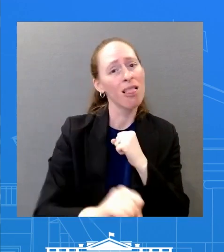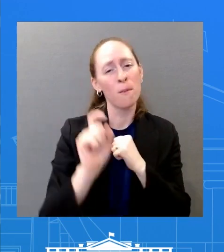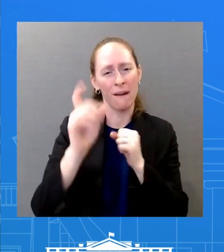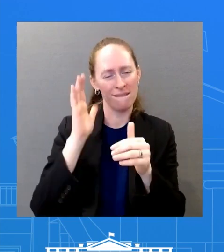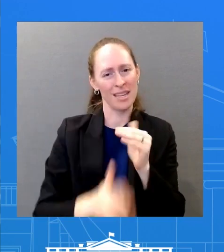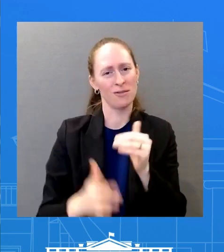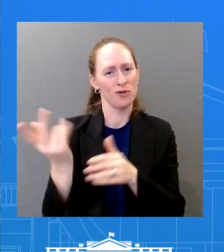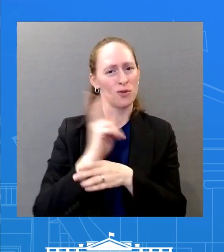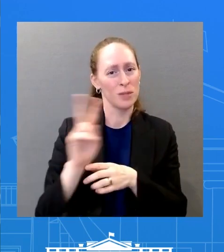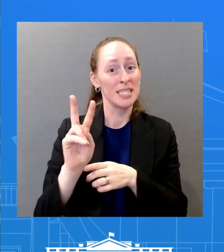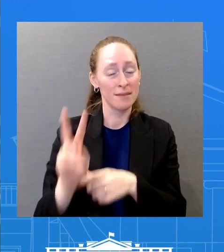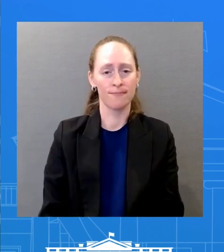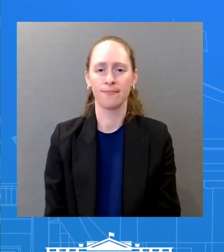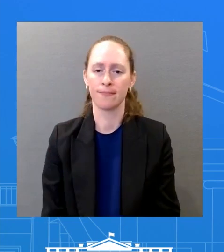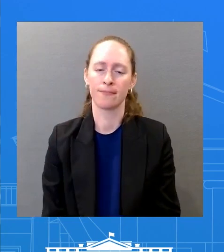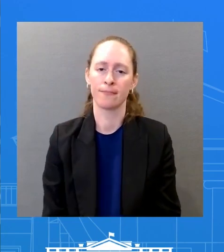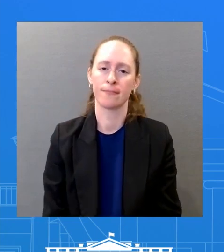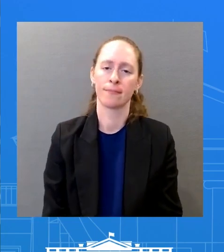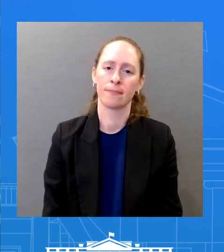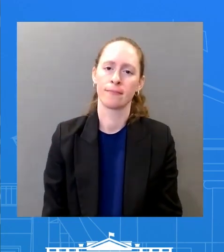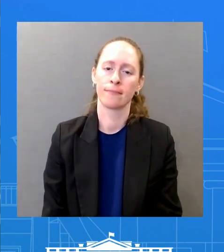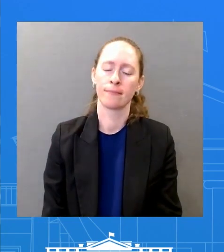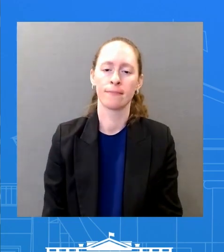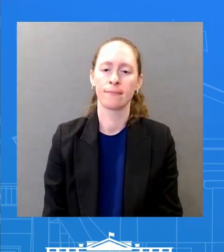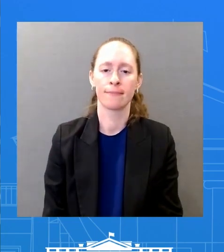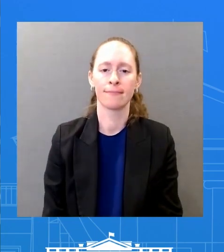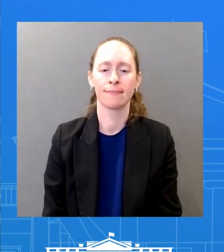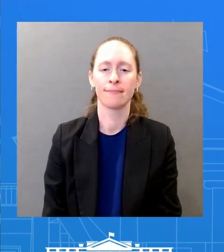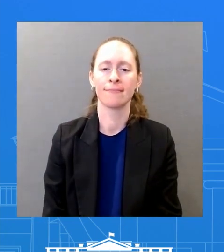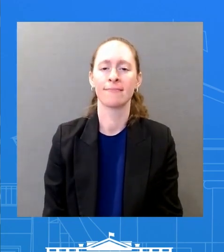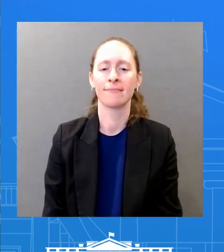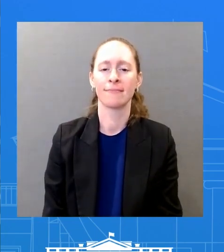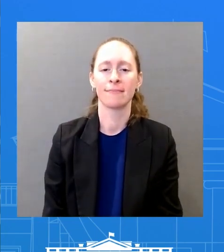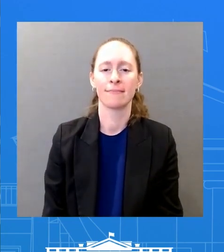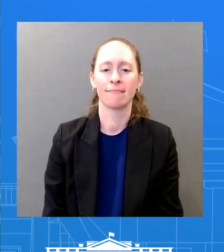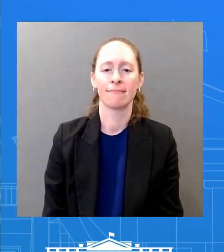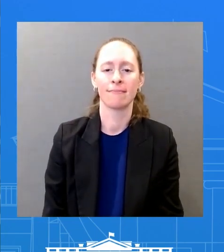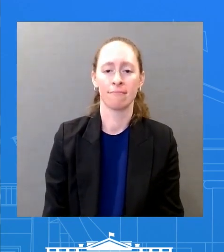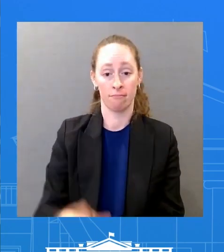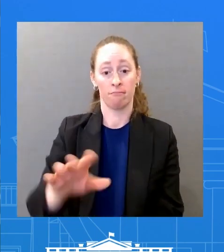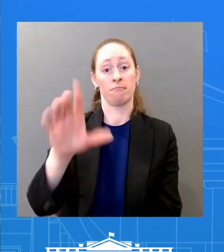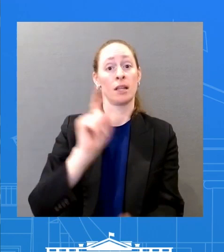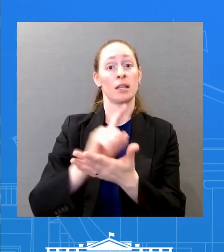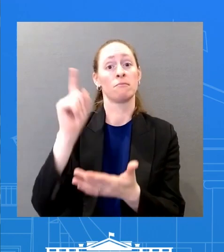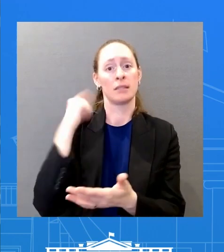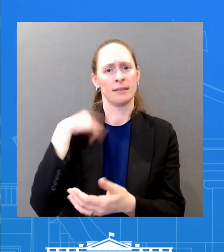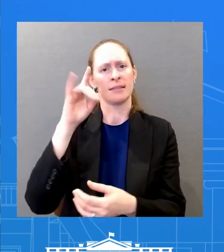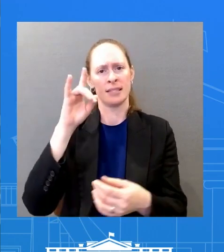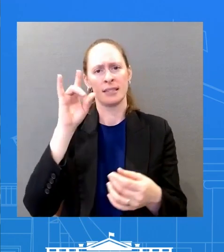As you know, last week we conveyed our feedback about Iran’s comments on the EU’s proposal directly to the EU.